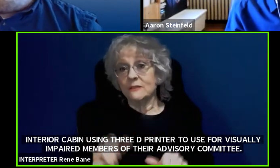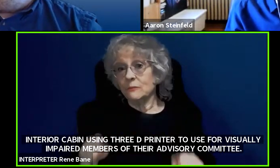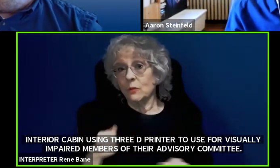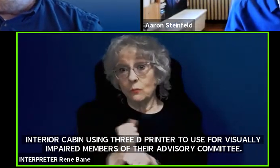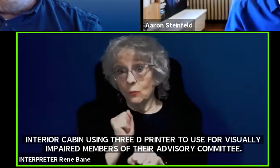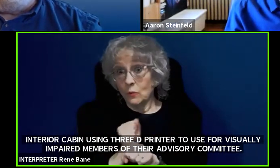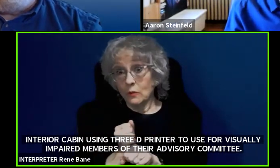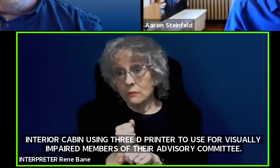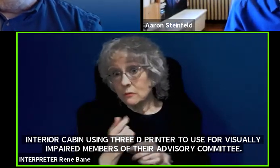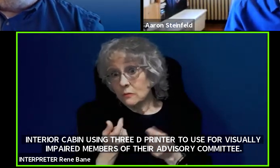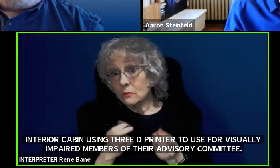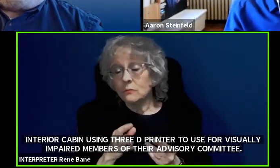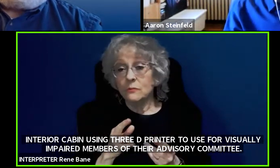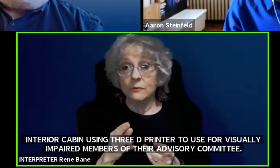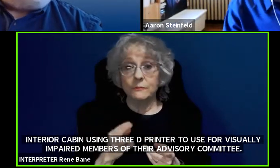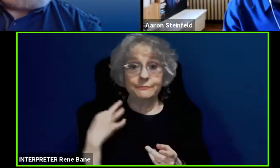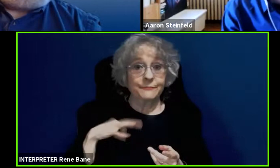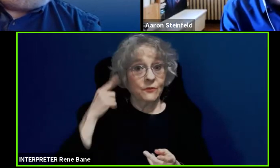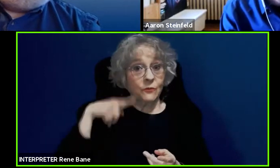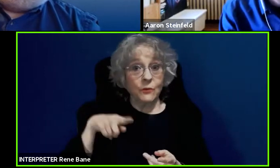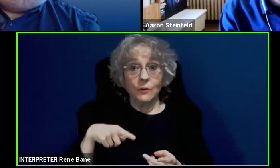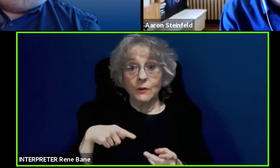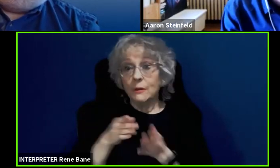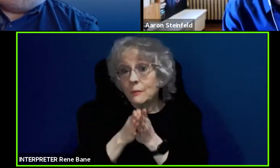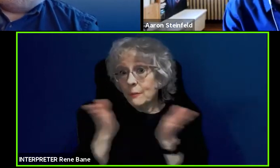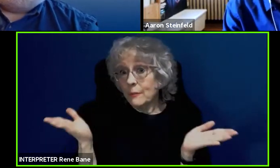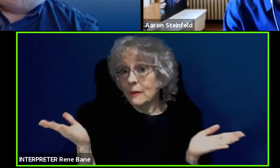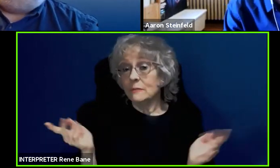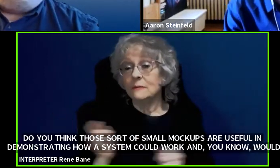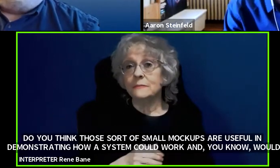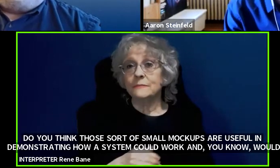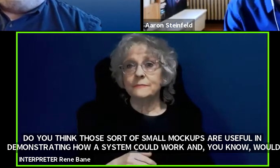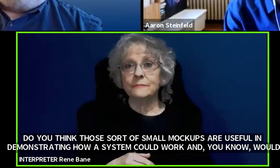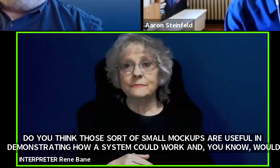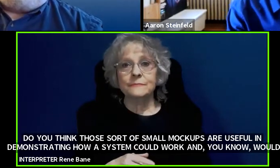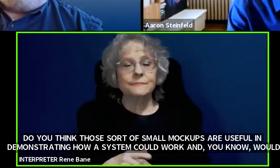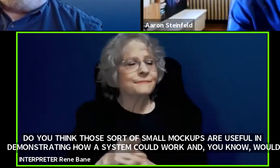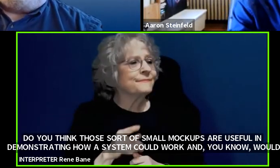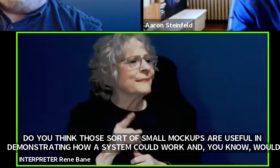Aaron Steinfeld: So this is also been done by other transit agencies